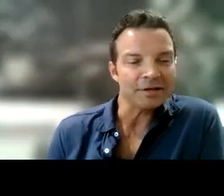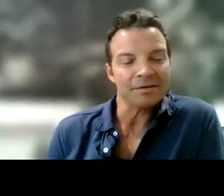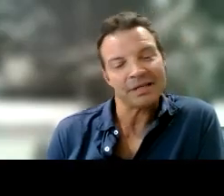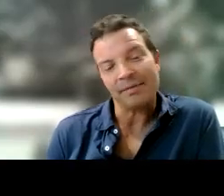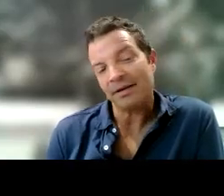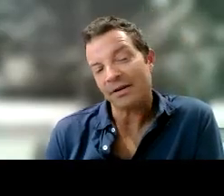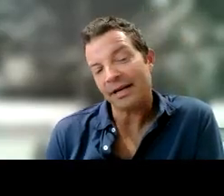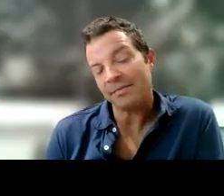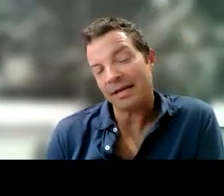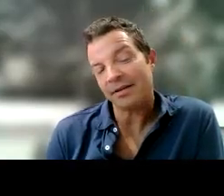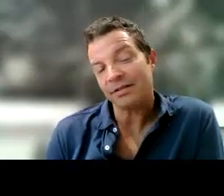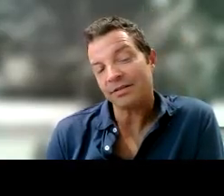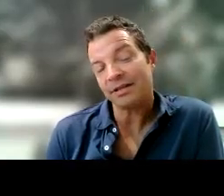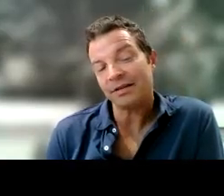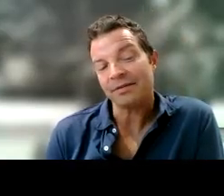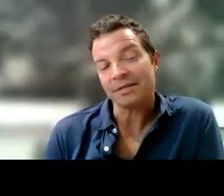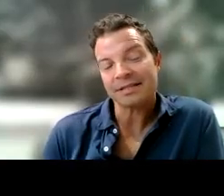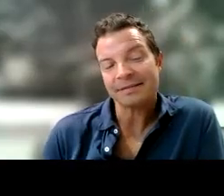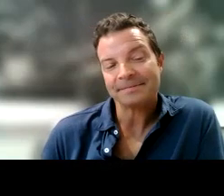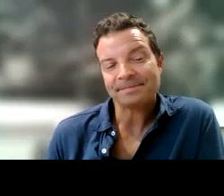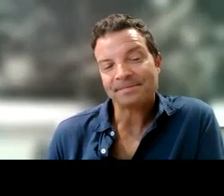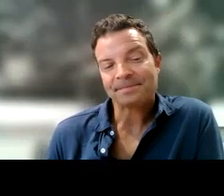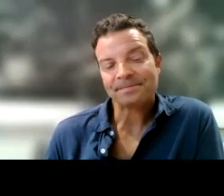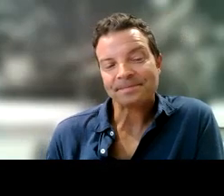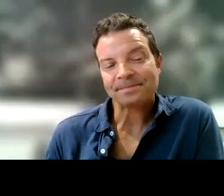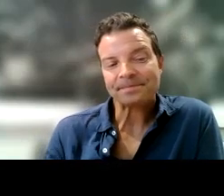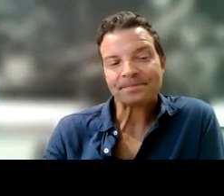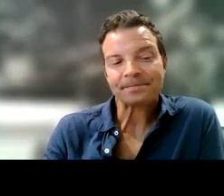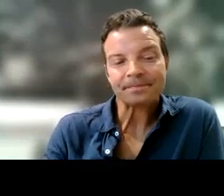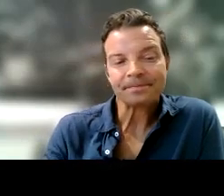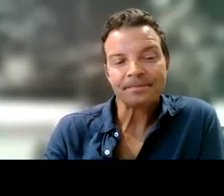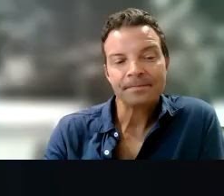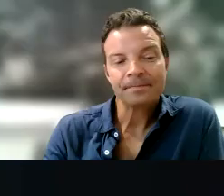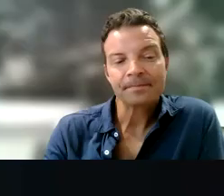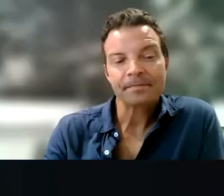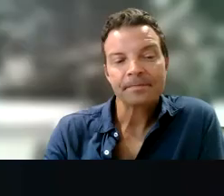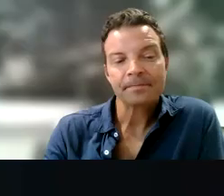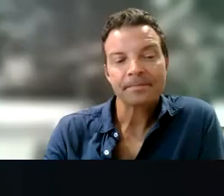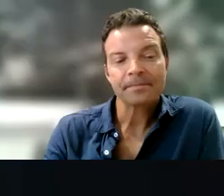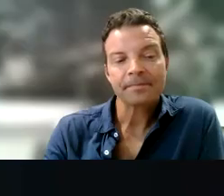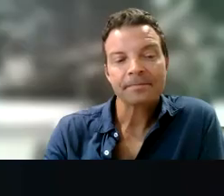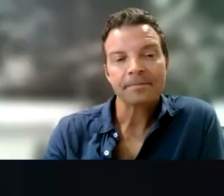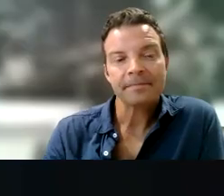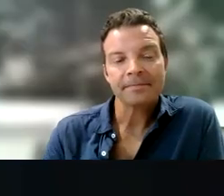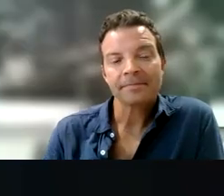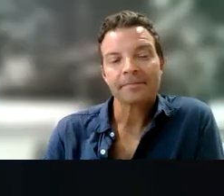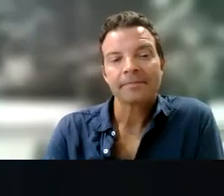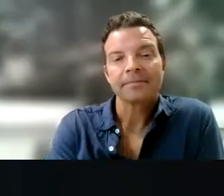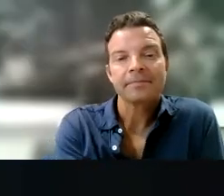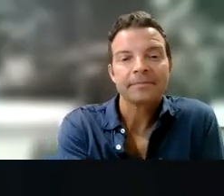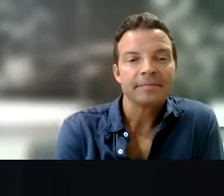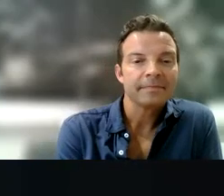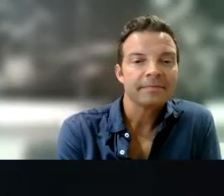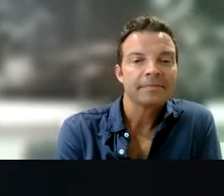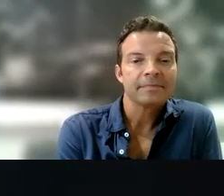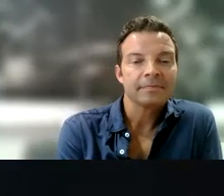show "Simon & Jorge Pay Their Student Loans". In life we face many difficult seemingly unanswerable